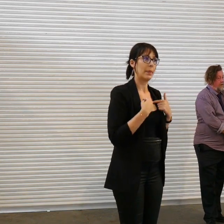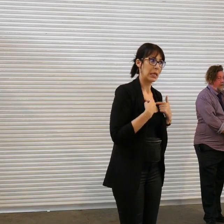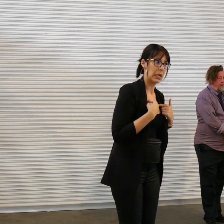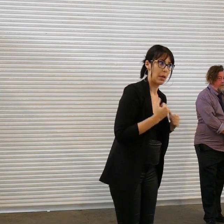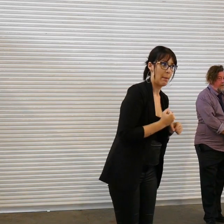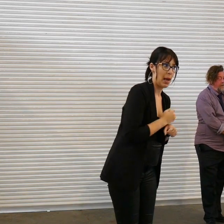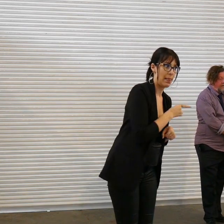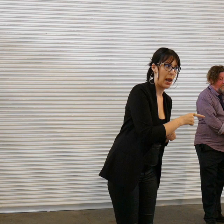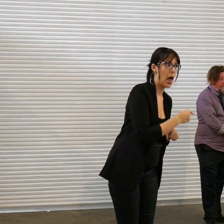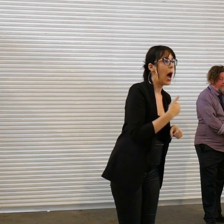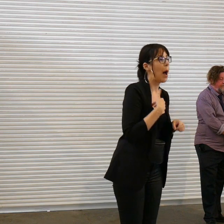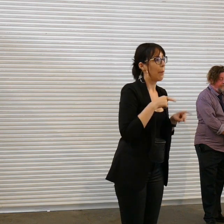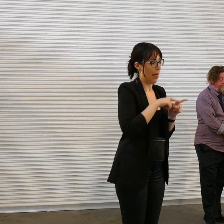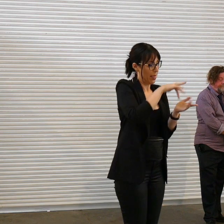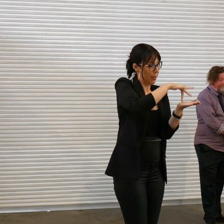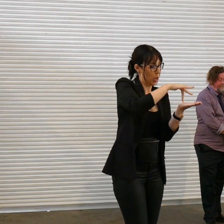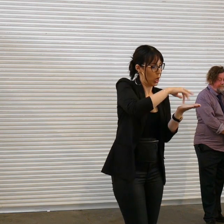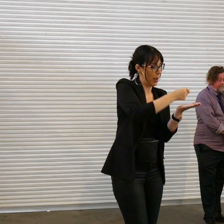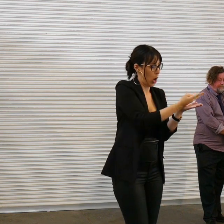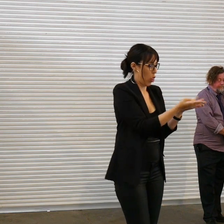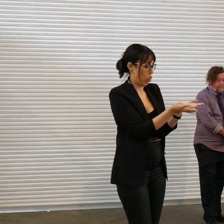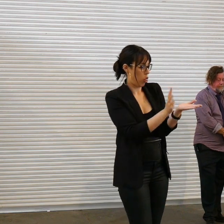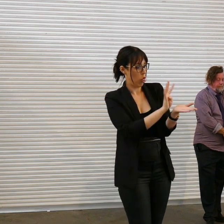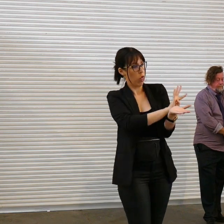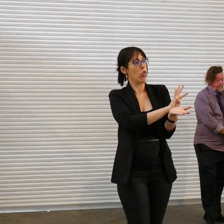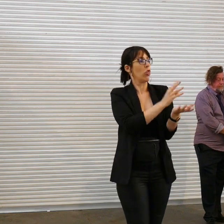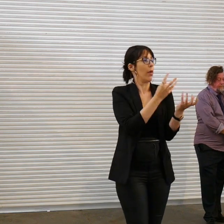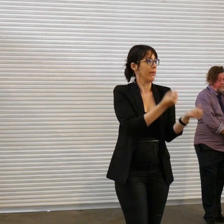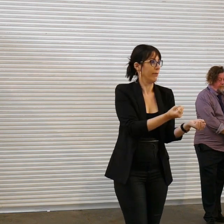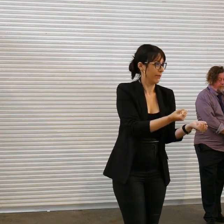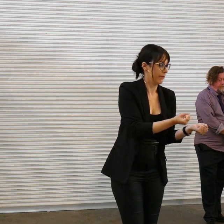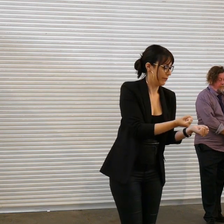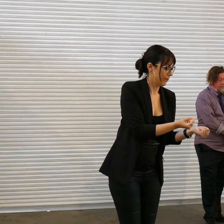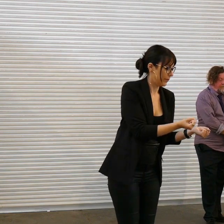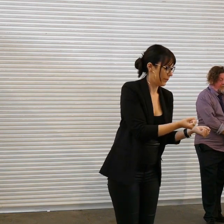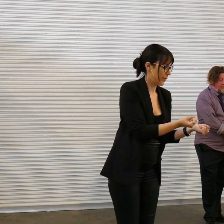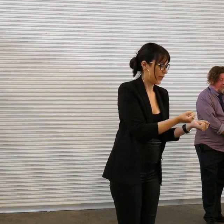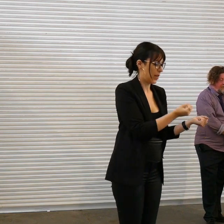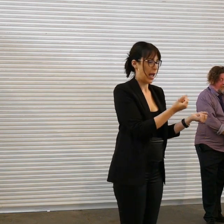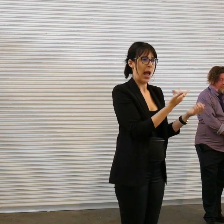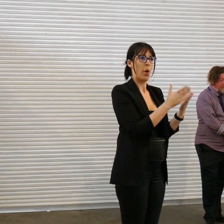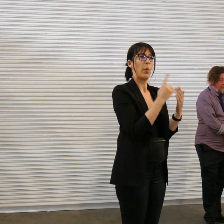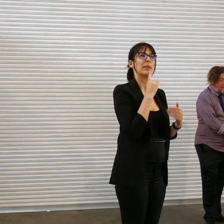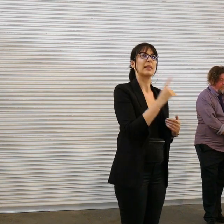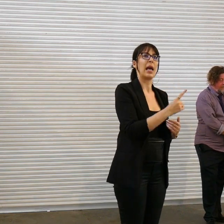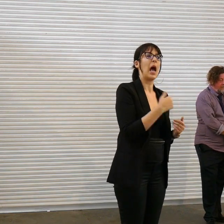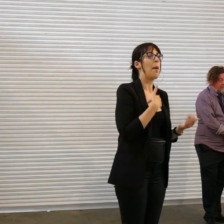brain child of it but uh whatever the word term is The Mastermind but um yeah there was a whole